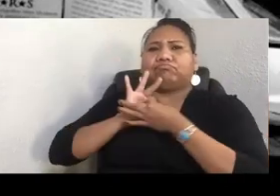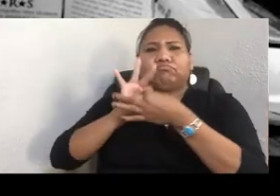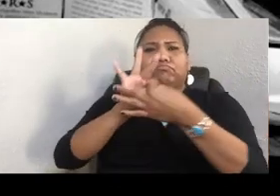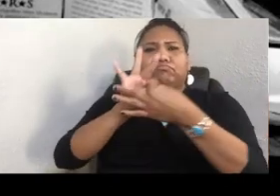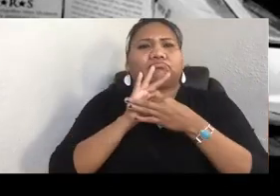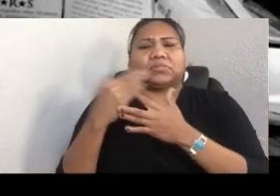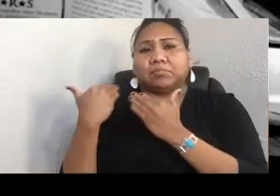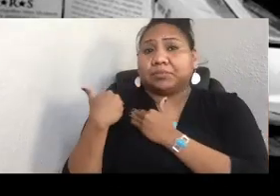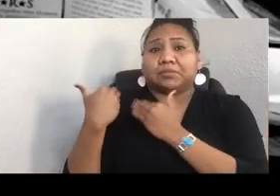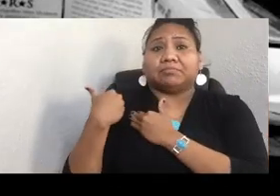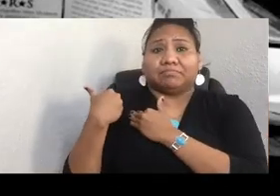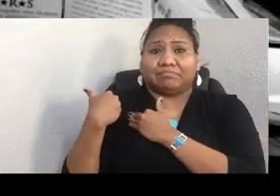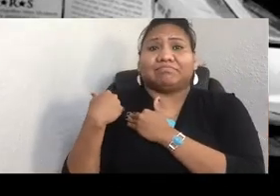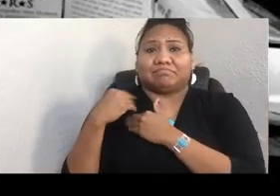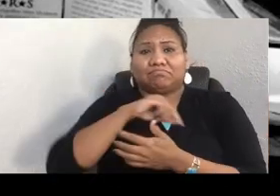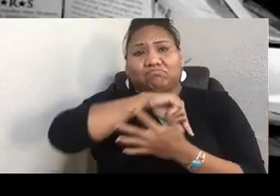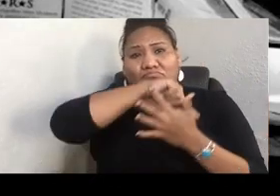are evolving out of this exploration,